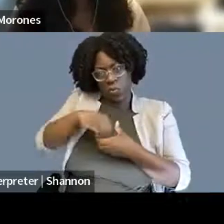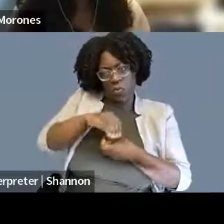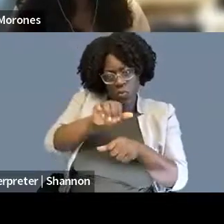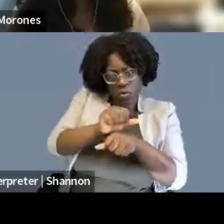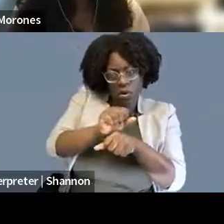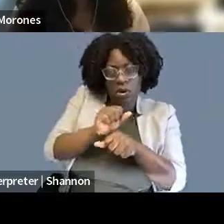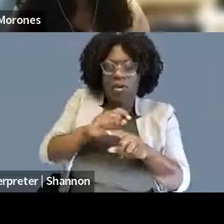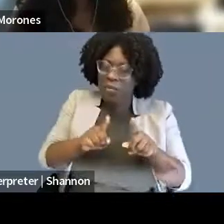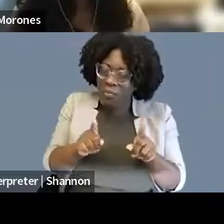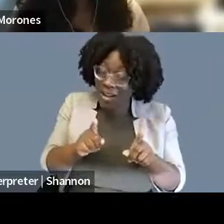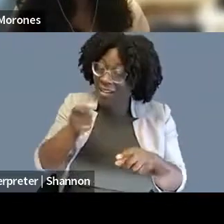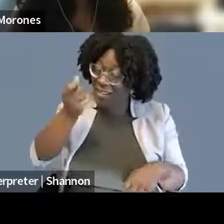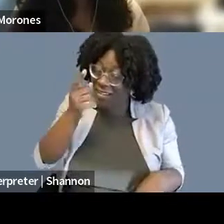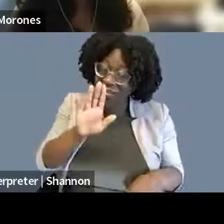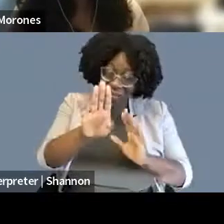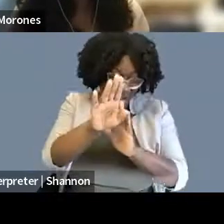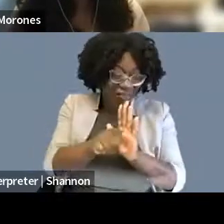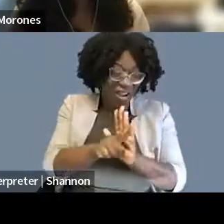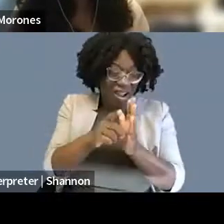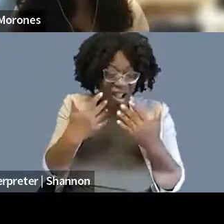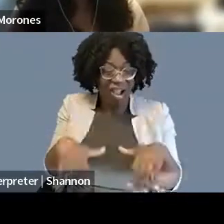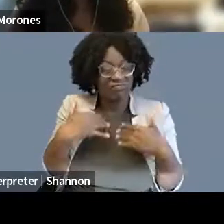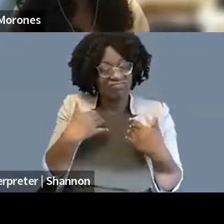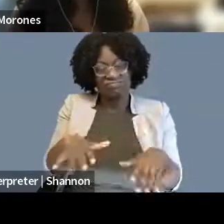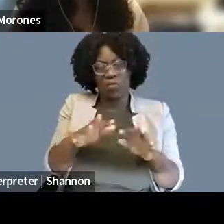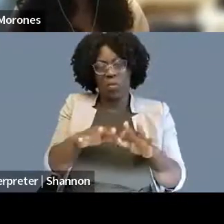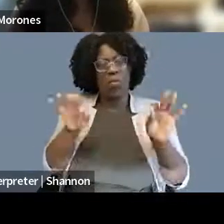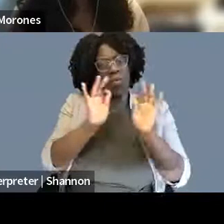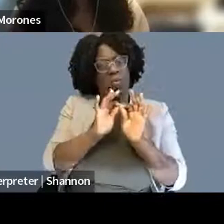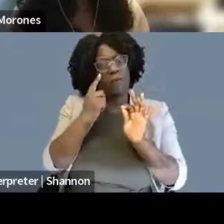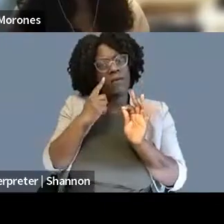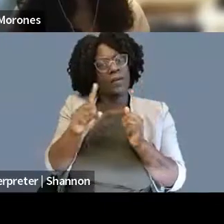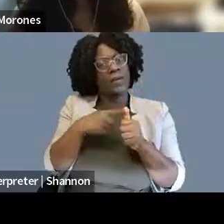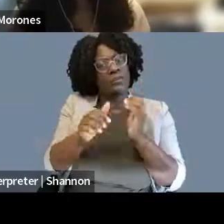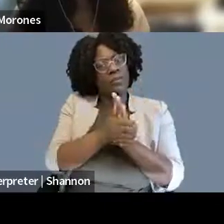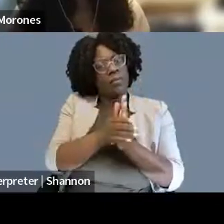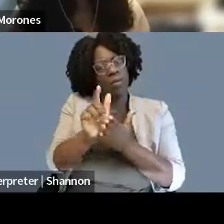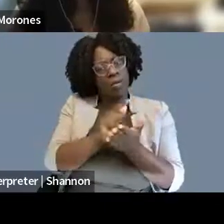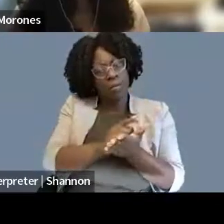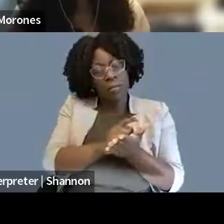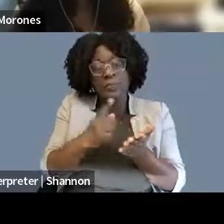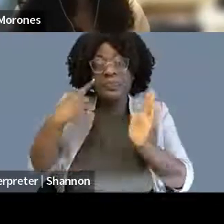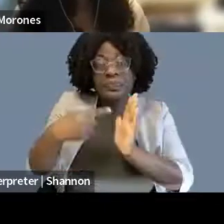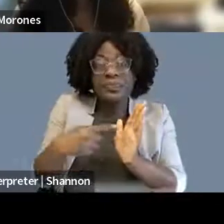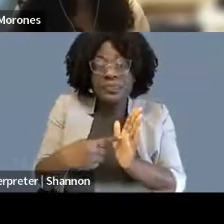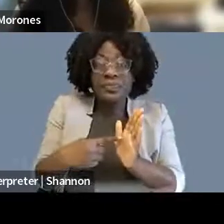especially in the First Amendment more than, you know, any other area of the law but, you know, just to give you an example, vetting. I mean, when you review a news story,